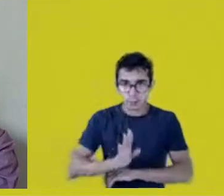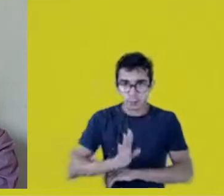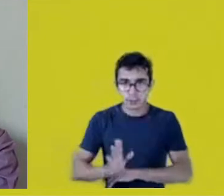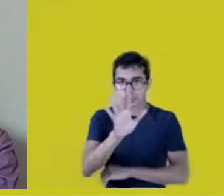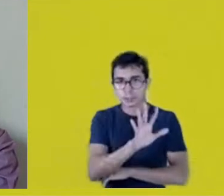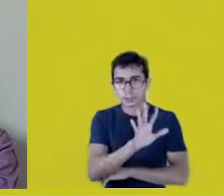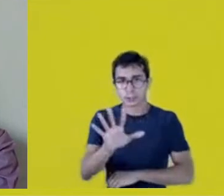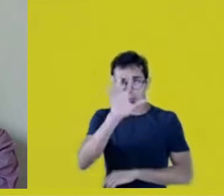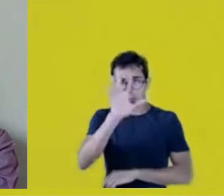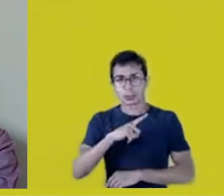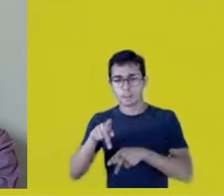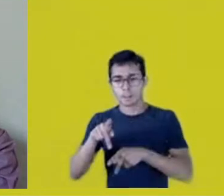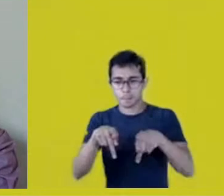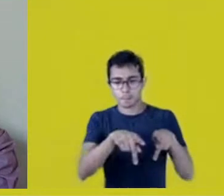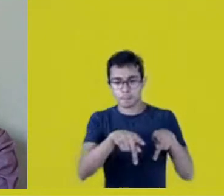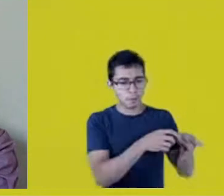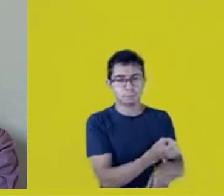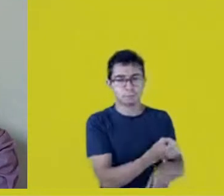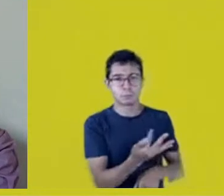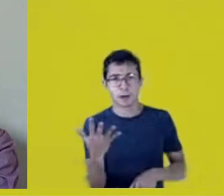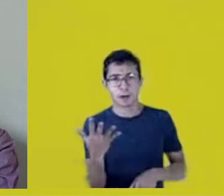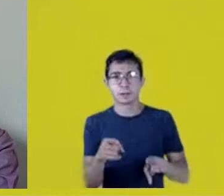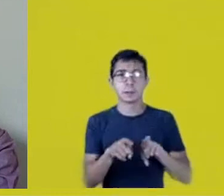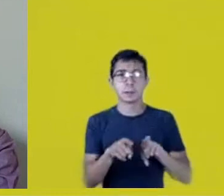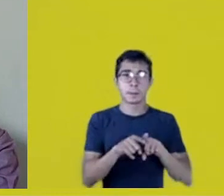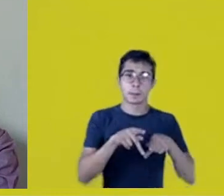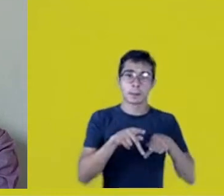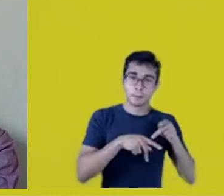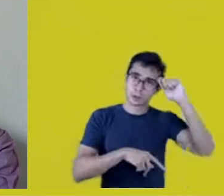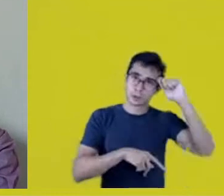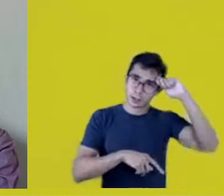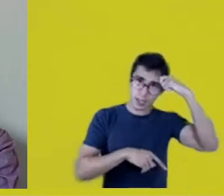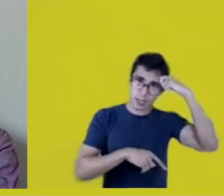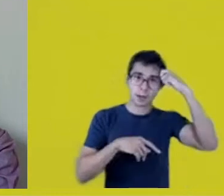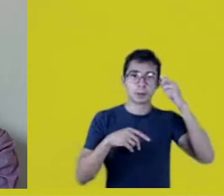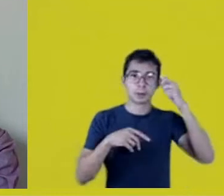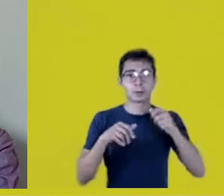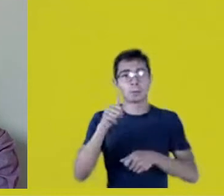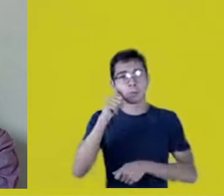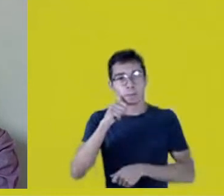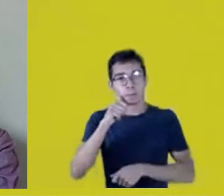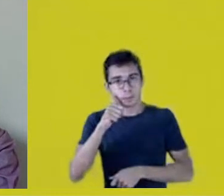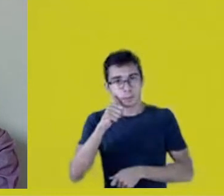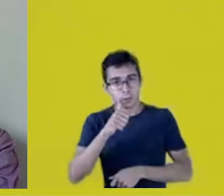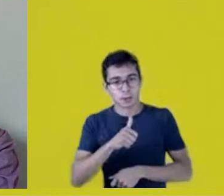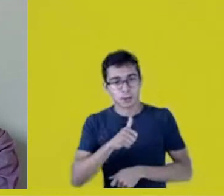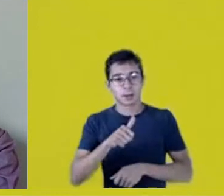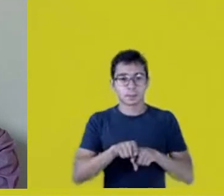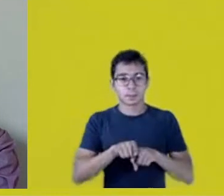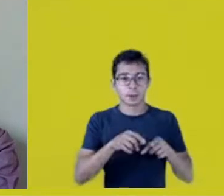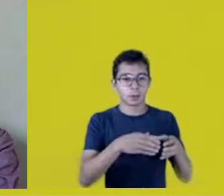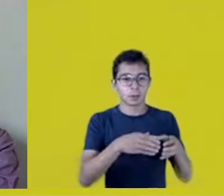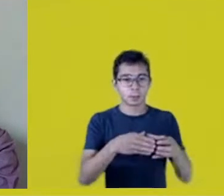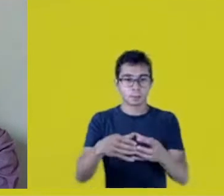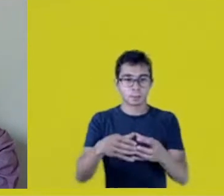and the question of blacks, women in general and other minorities, trans,